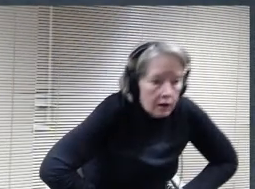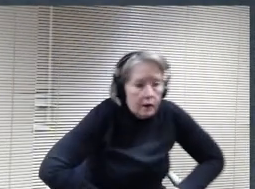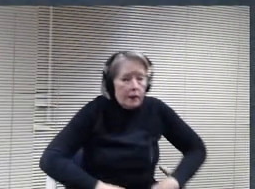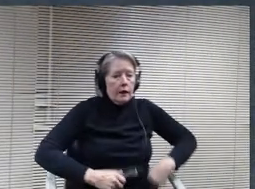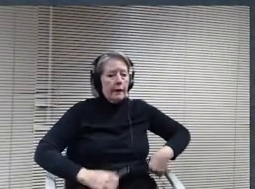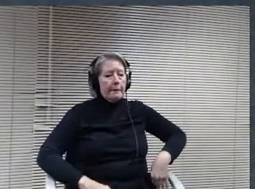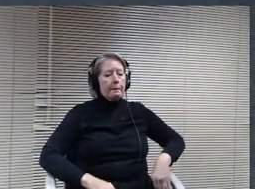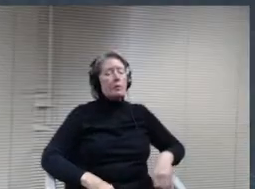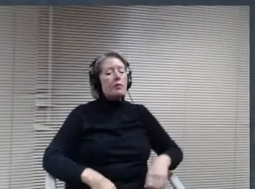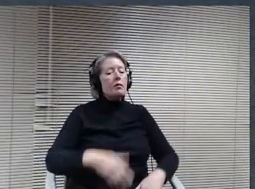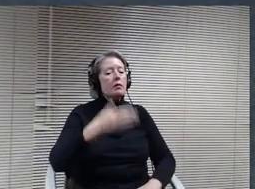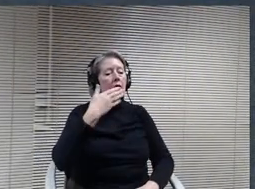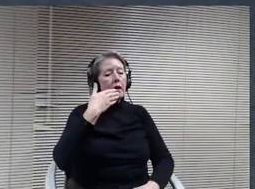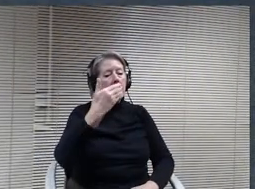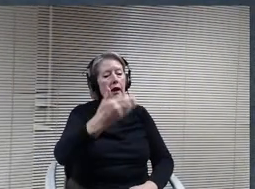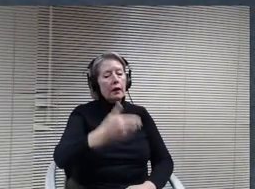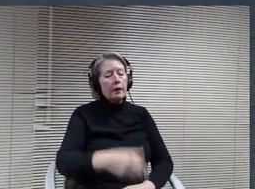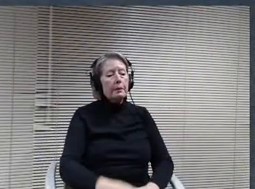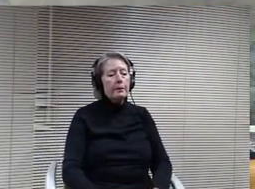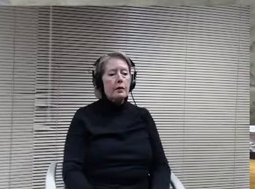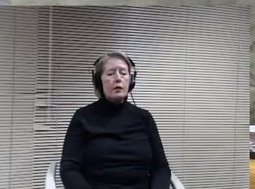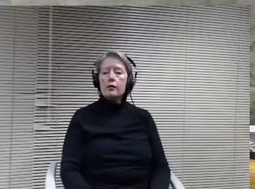Thanks, Mike, any other questions? Maybe?